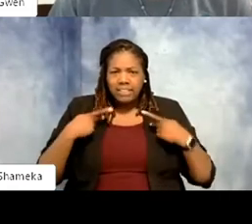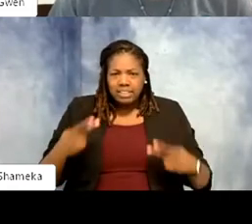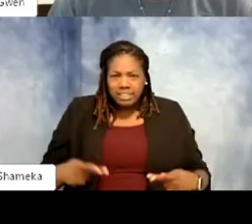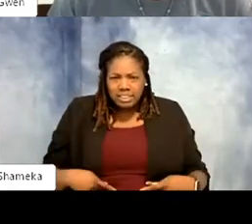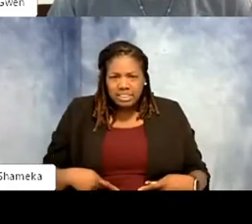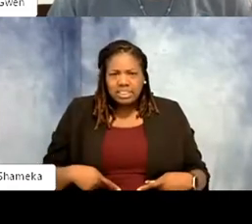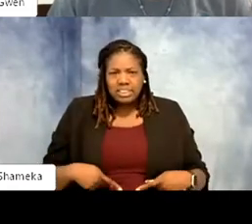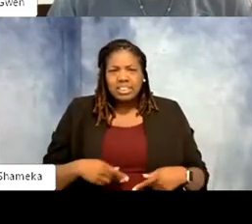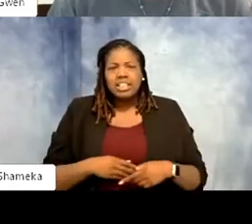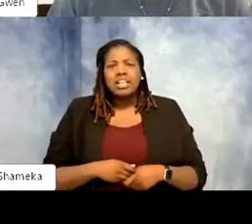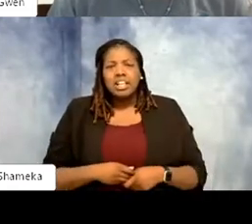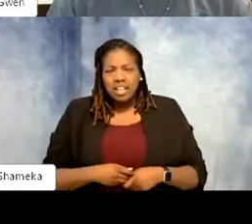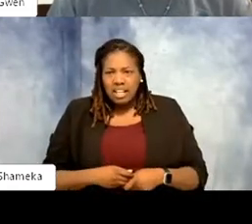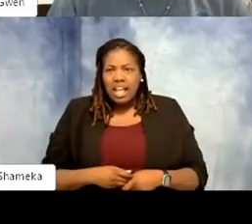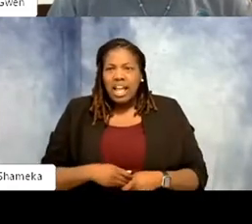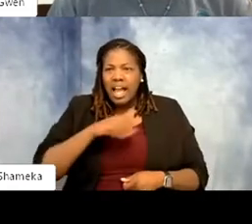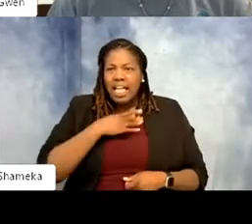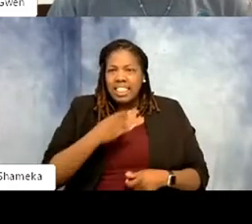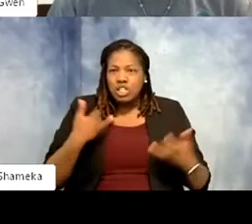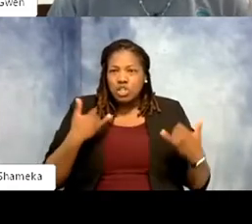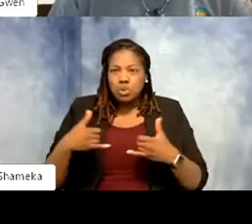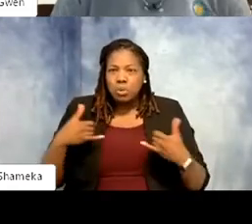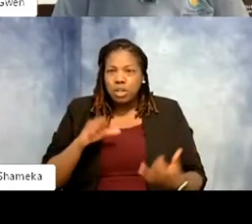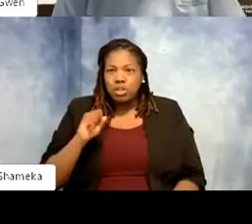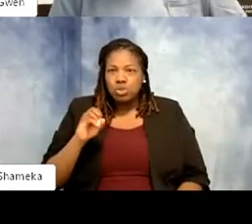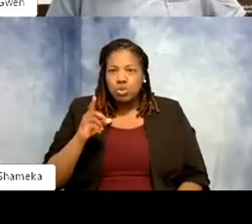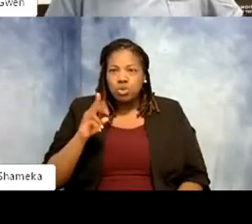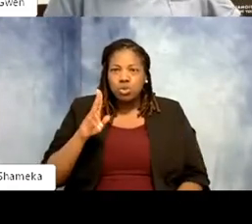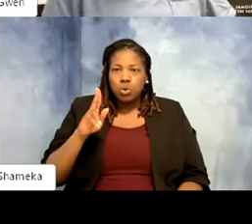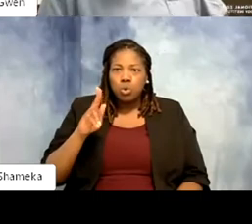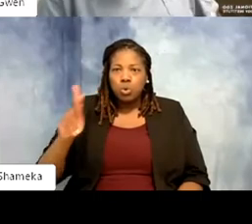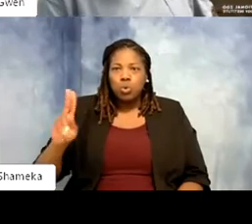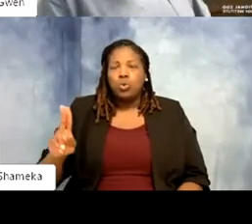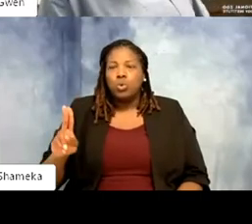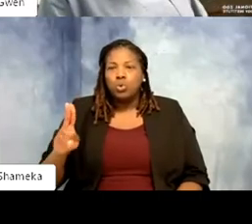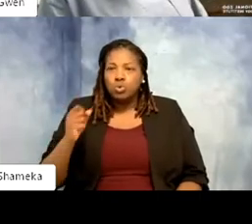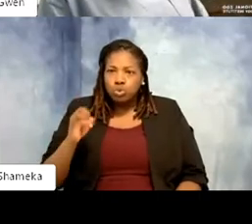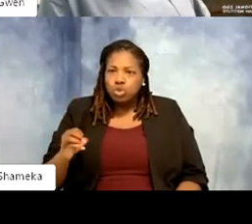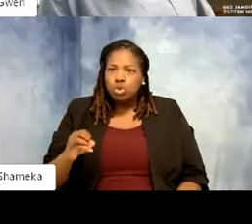people like I like to play sudoku or do crossword puzzles. So enrichment is like a crossword puzzle